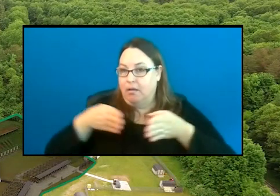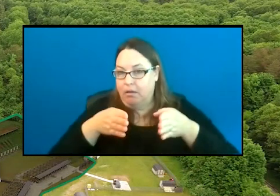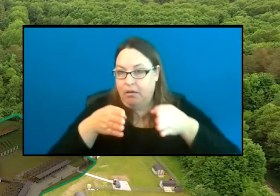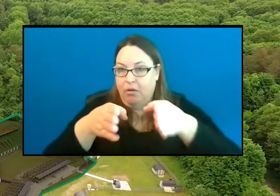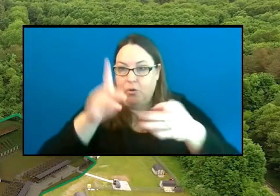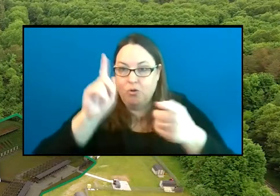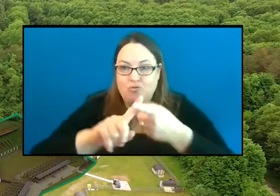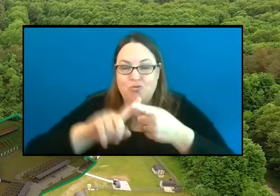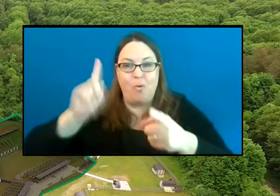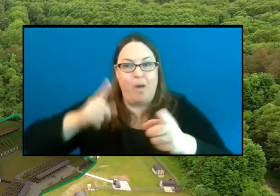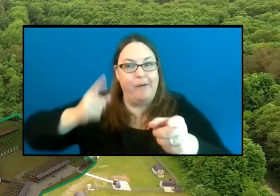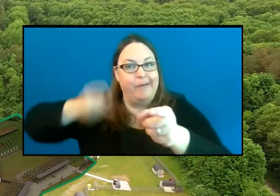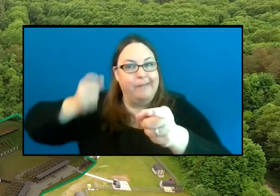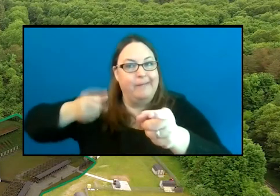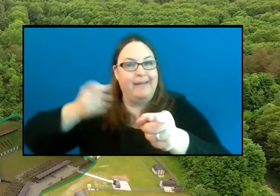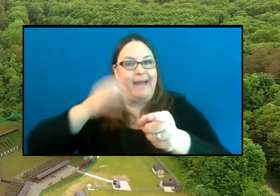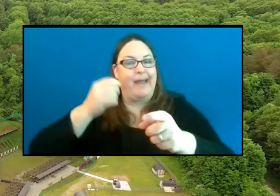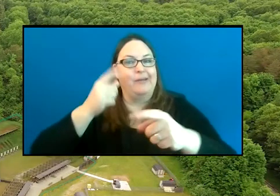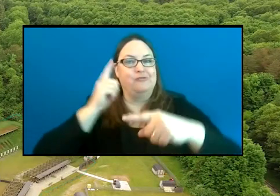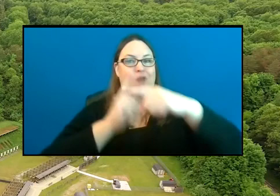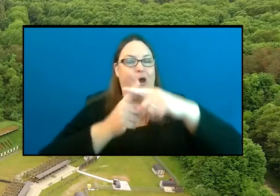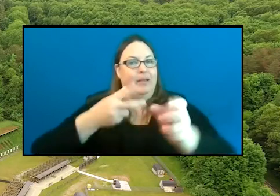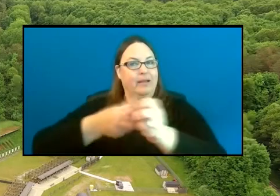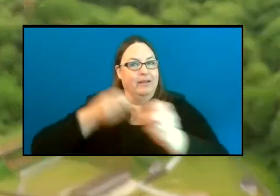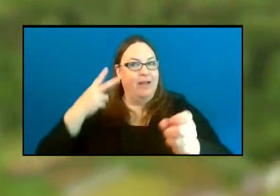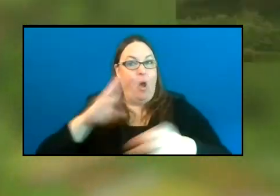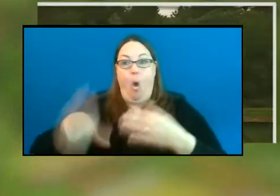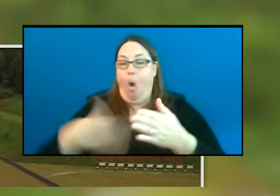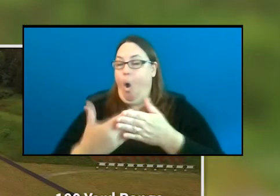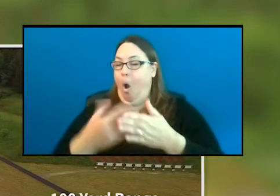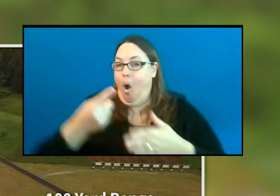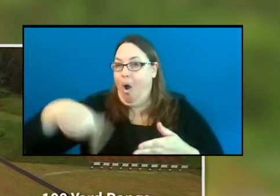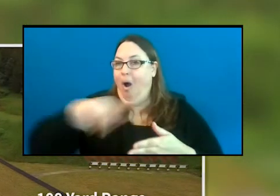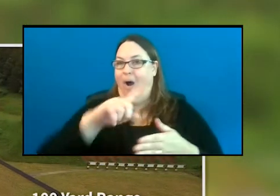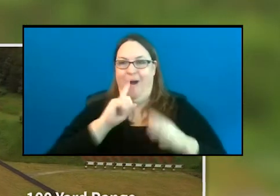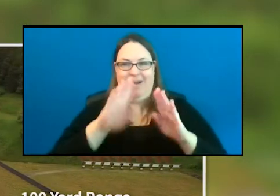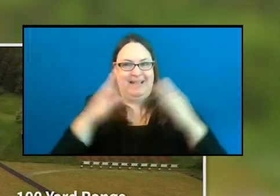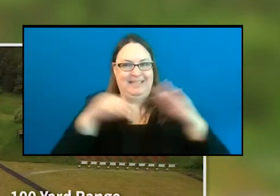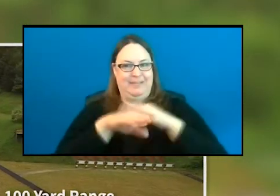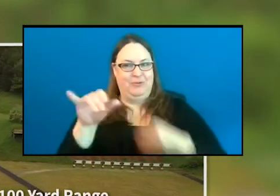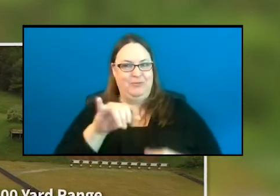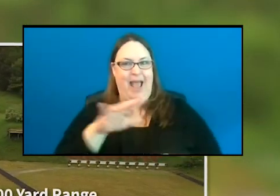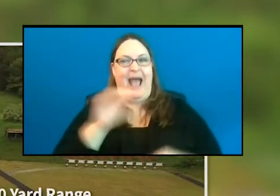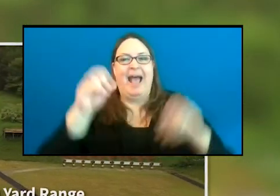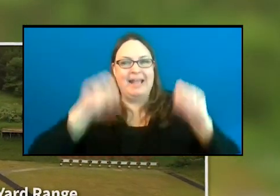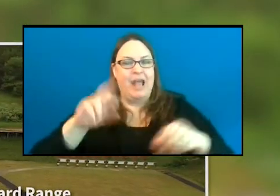those firing and target lines. All of our shooting lanes are accessible as well, and they're able to be used in an upright